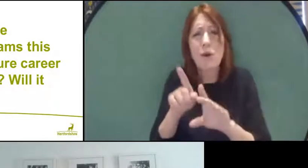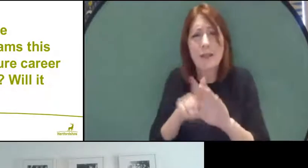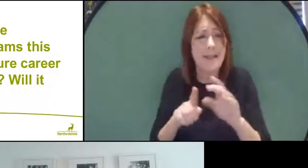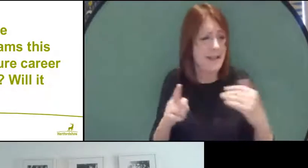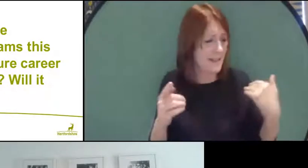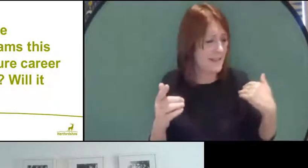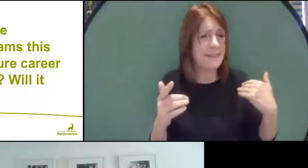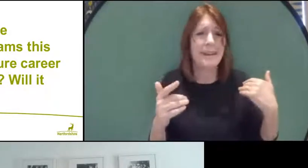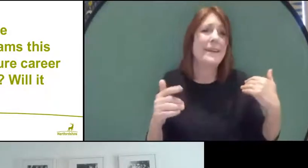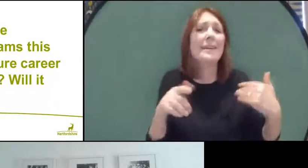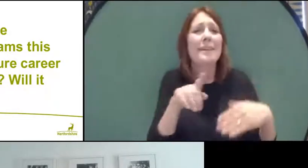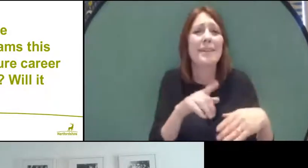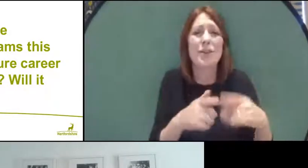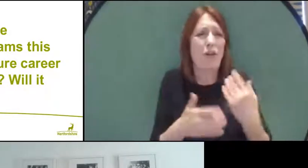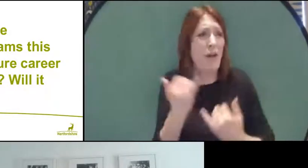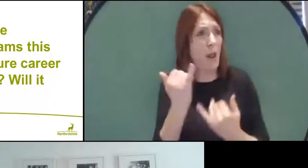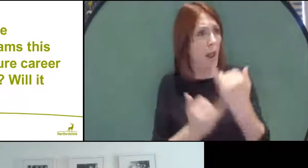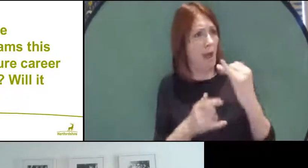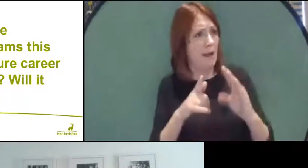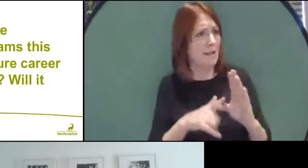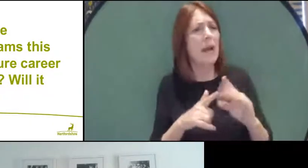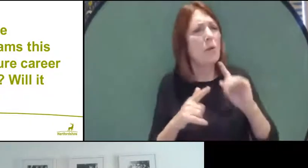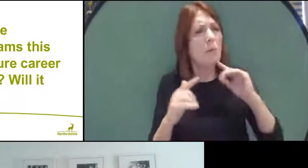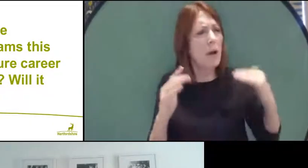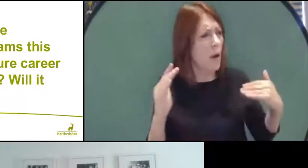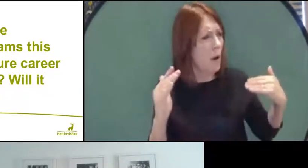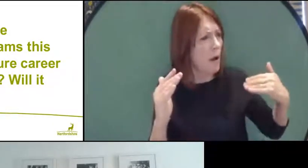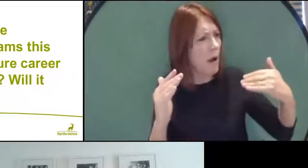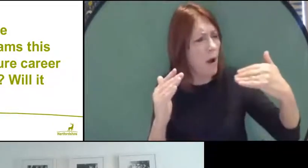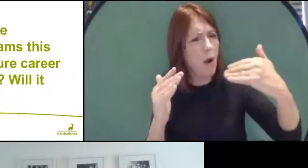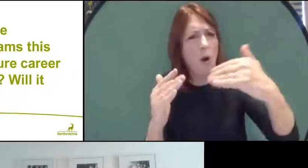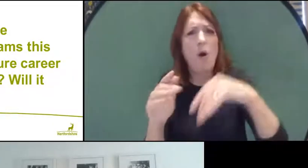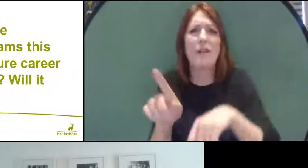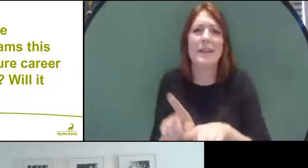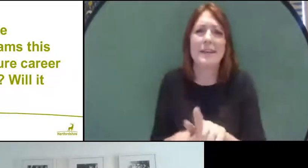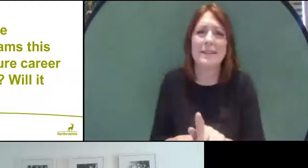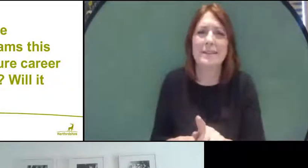not just the last year where you've been heavily disrupted. We know that the exam certificates